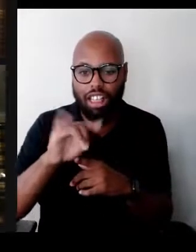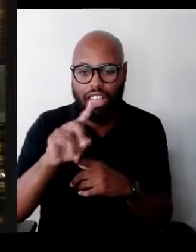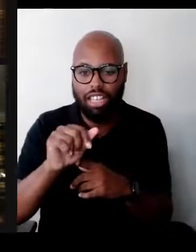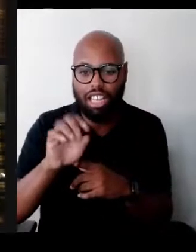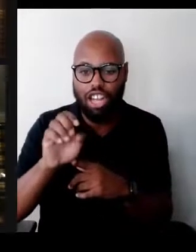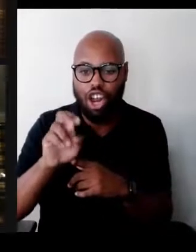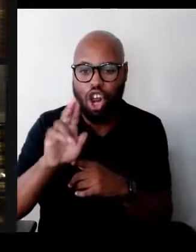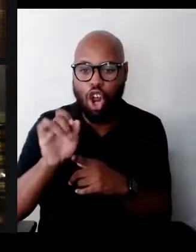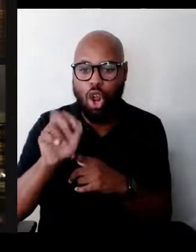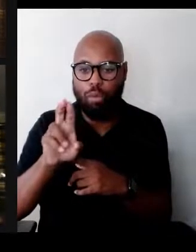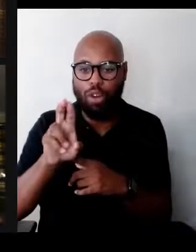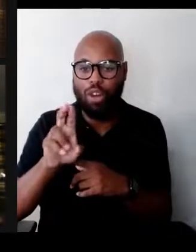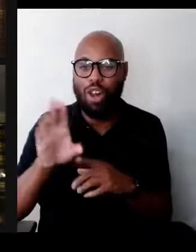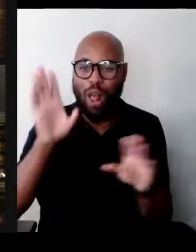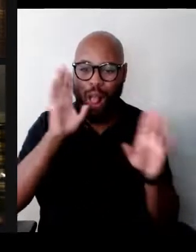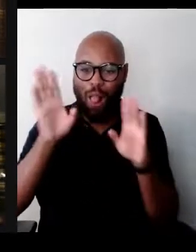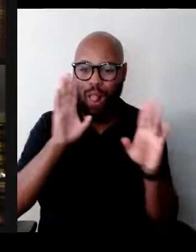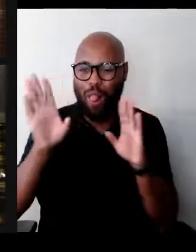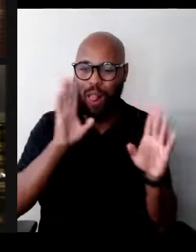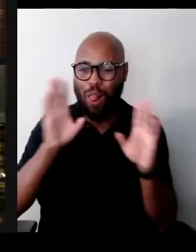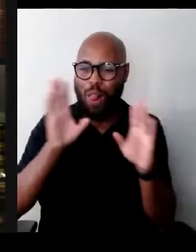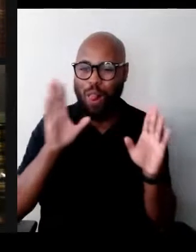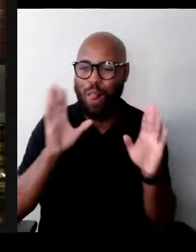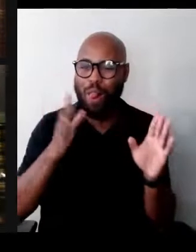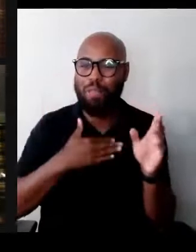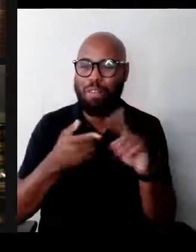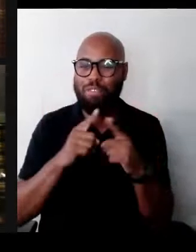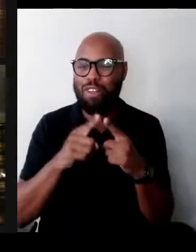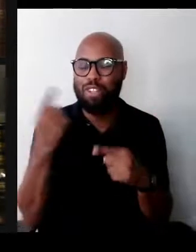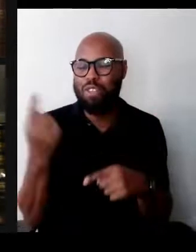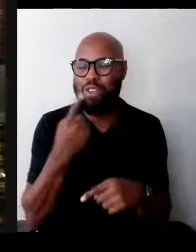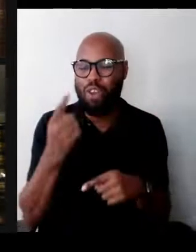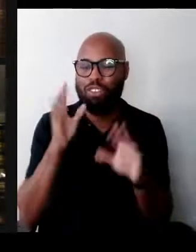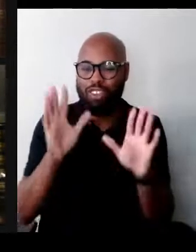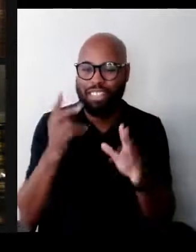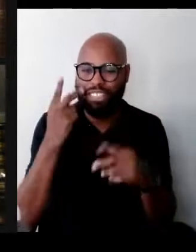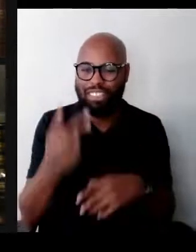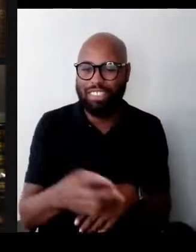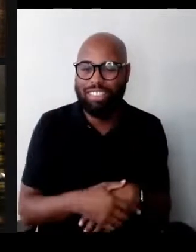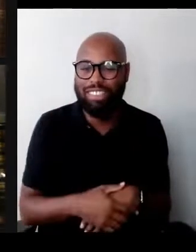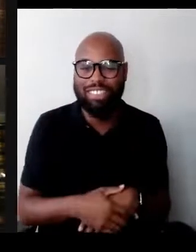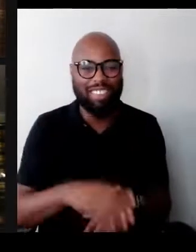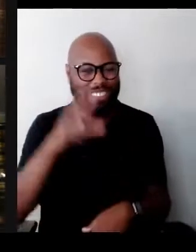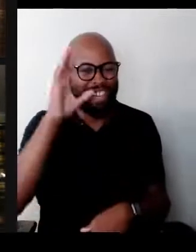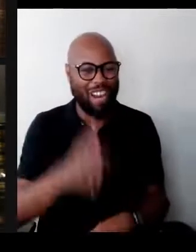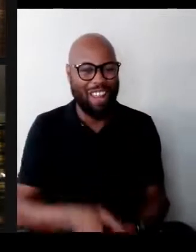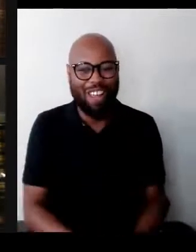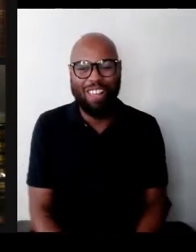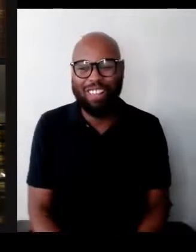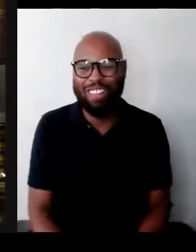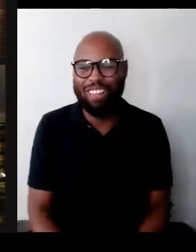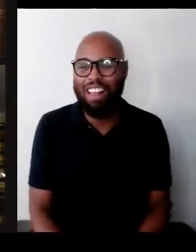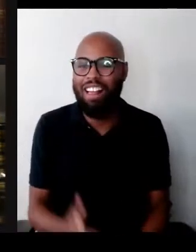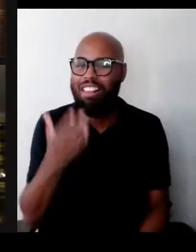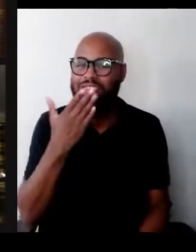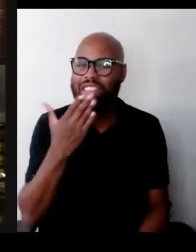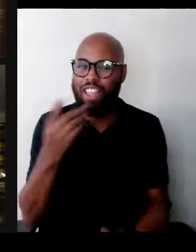Aliza my friend, it's always a joy. Hi. Thank you for being here. - I'm glad to be here.